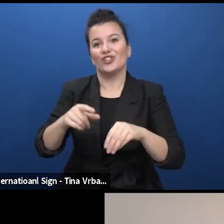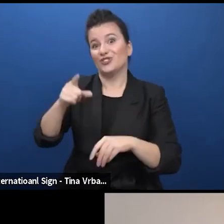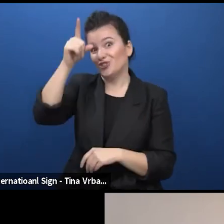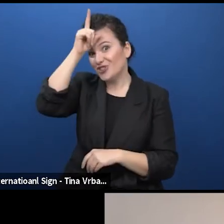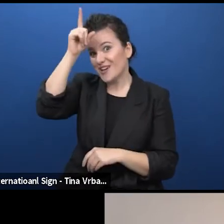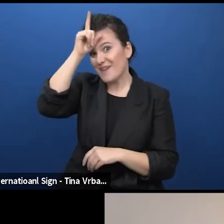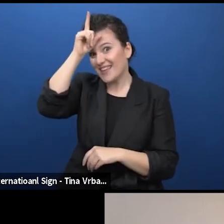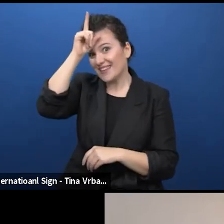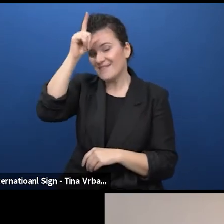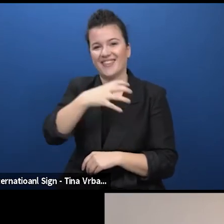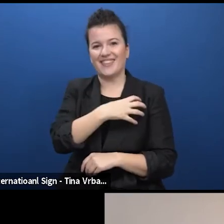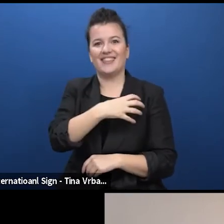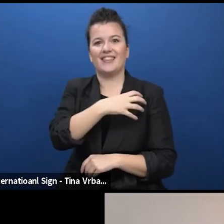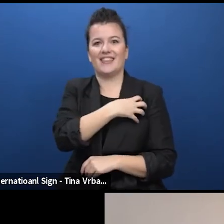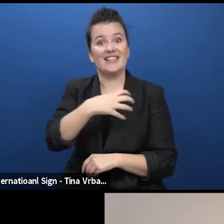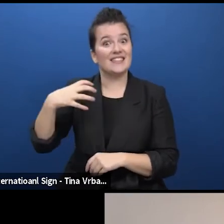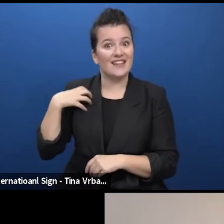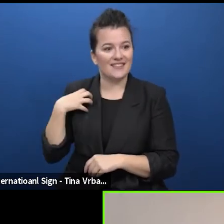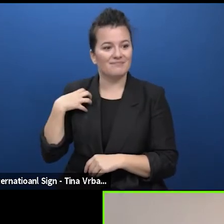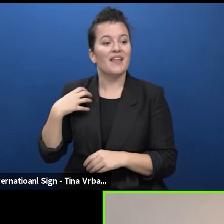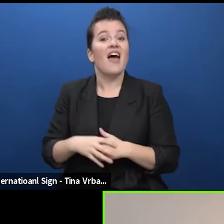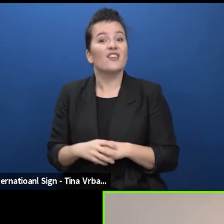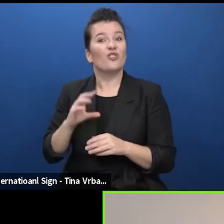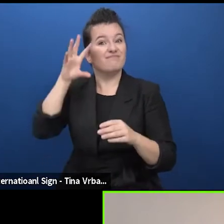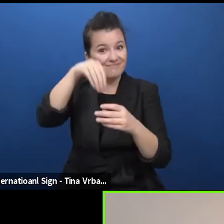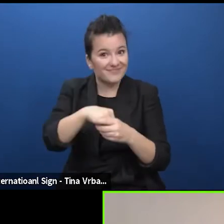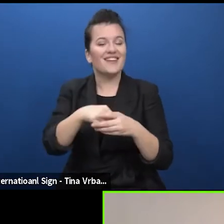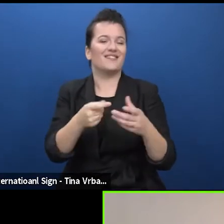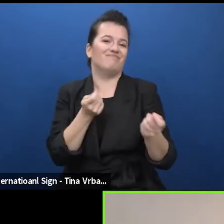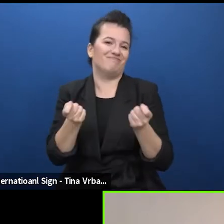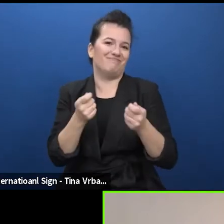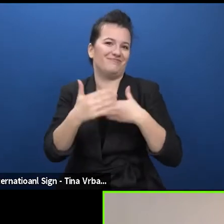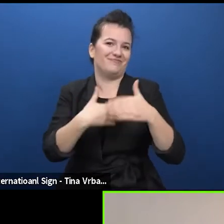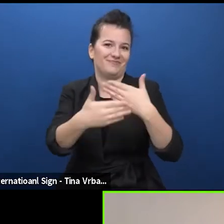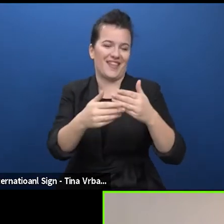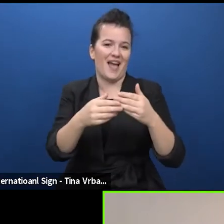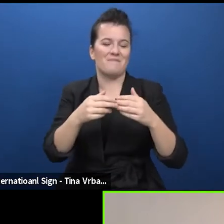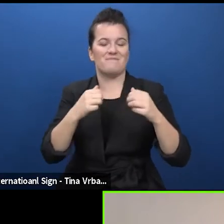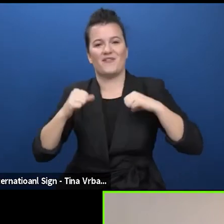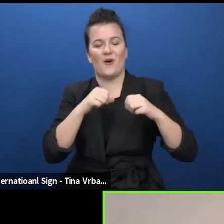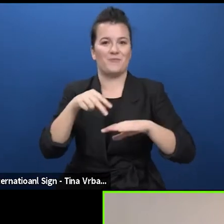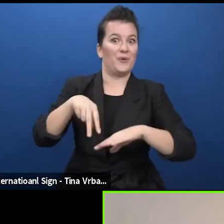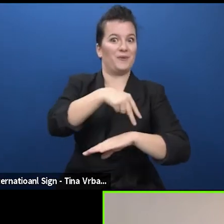member of the ensemble. Thank you Ian. Now a few words about Ian. Ian is a writer, playwright,